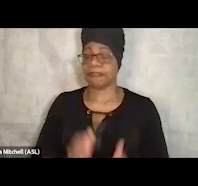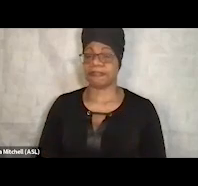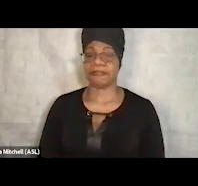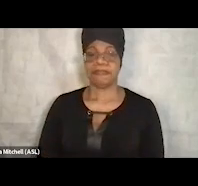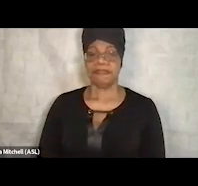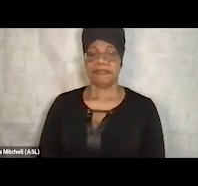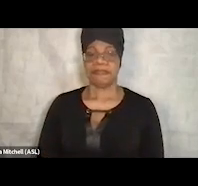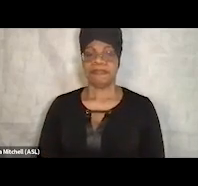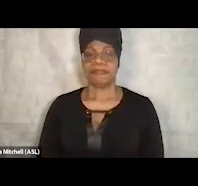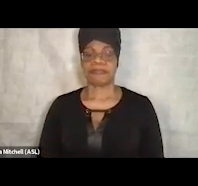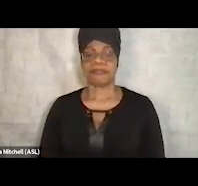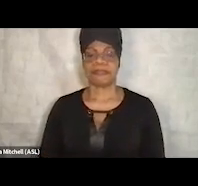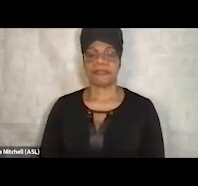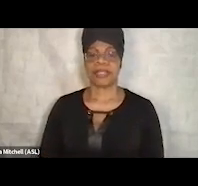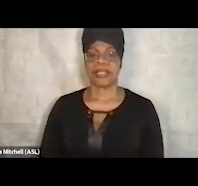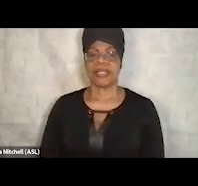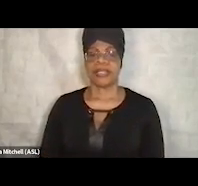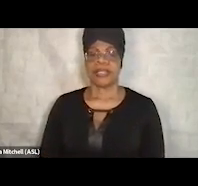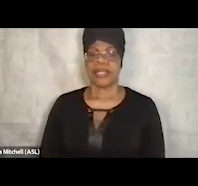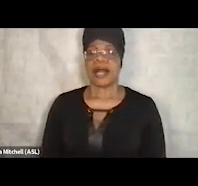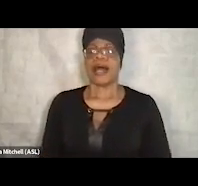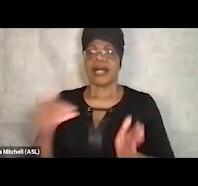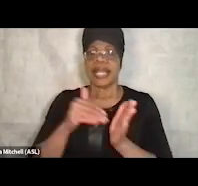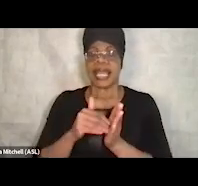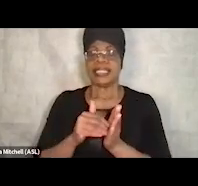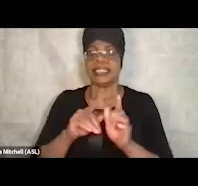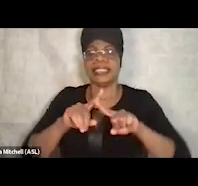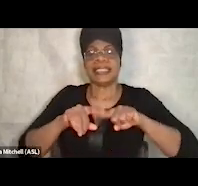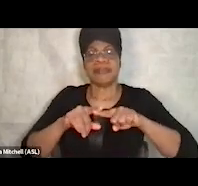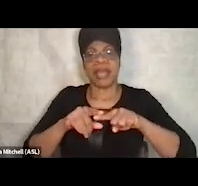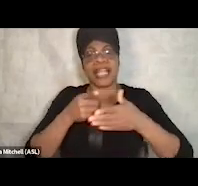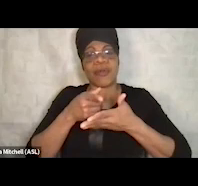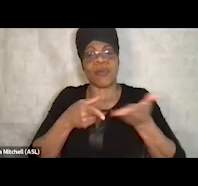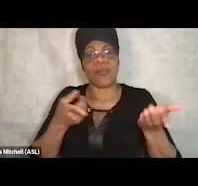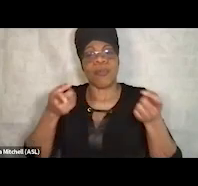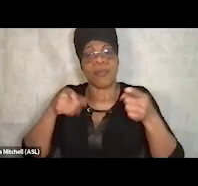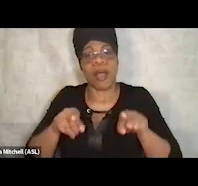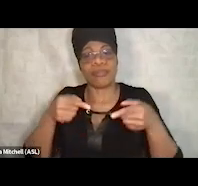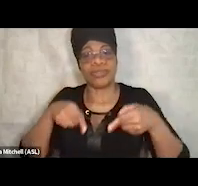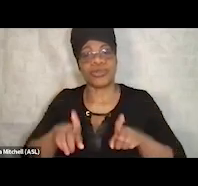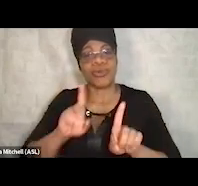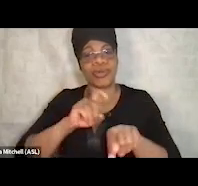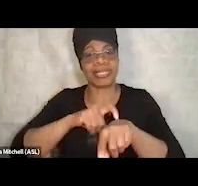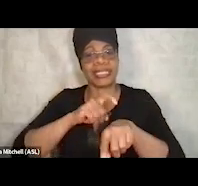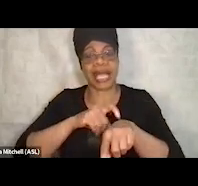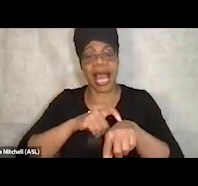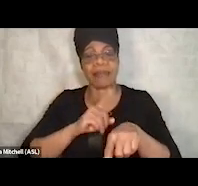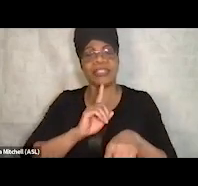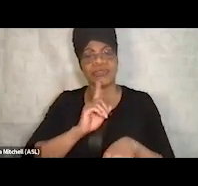And just that which way's the wind blowing? You know, it's a fairly conservative suburb,